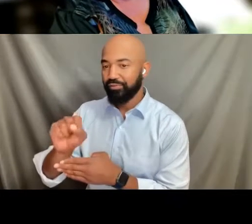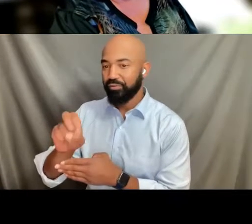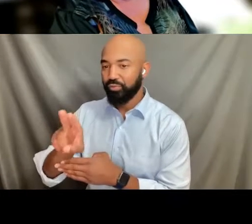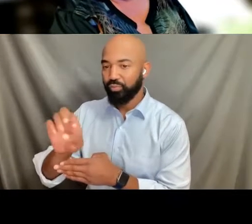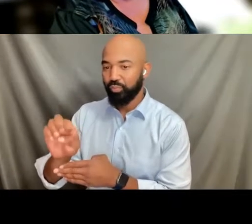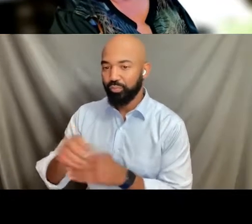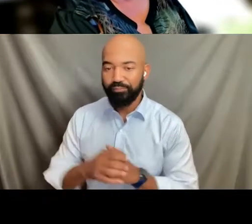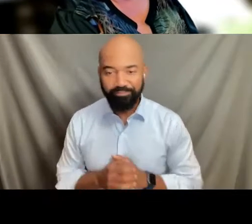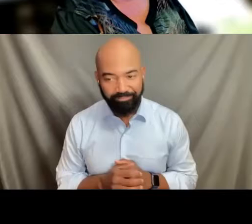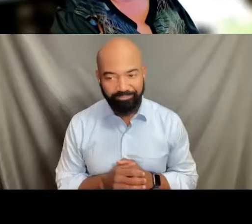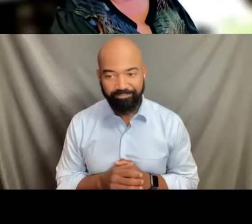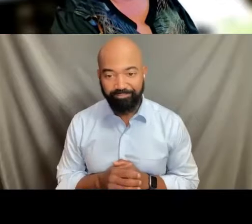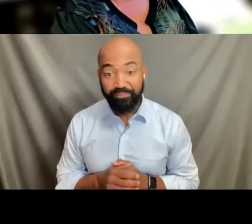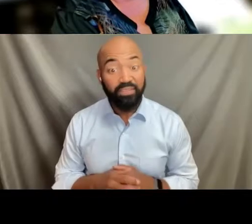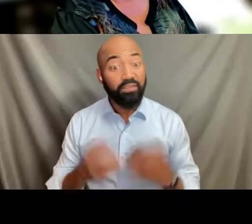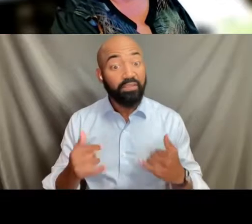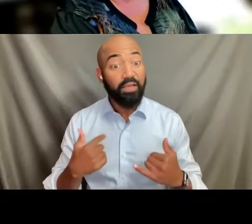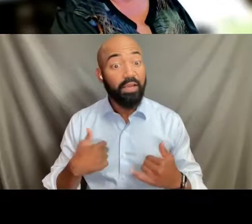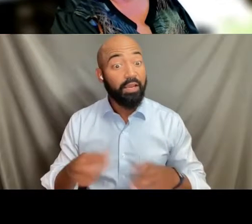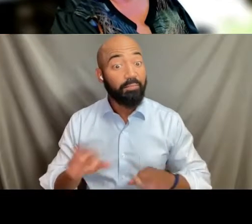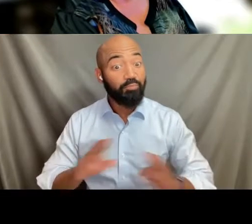So I'm ready, Michael, if you are.